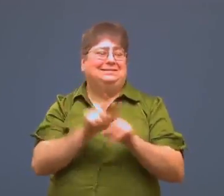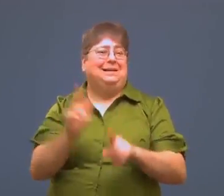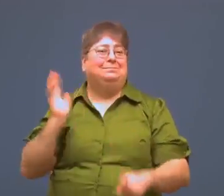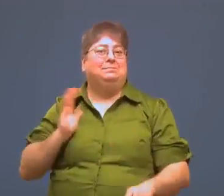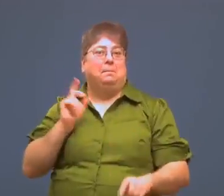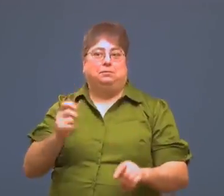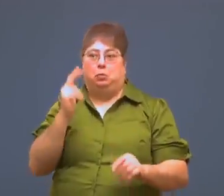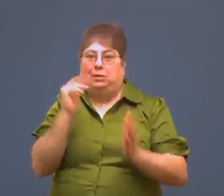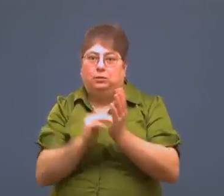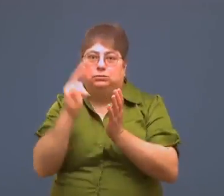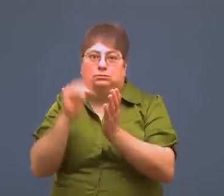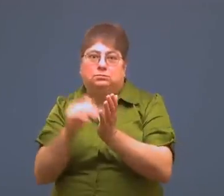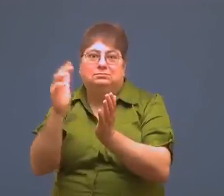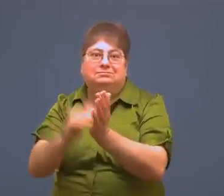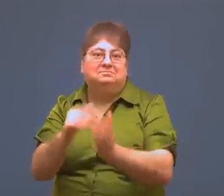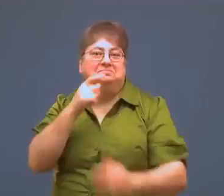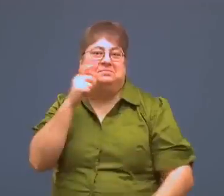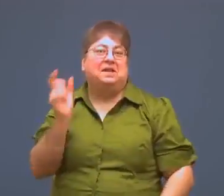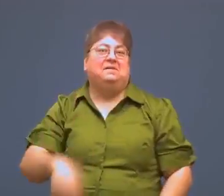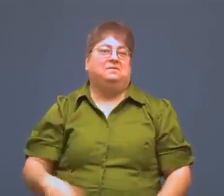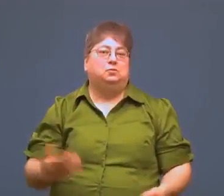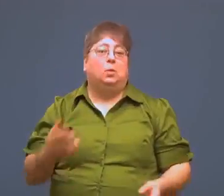Not like the 3000 miles intervals that used to be required.